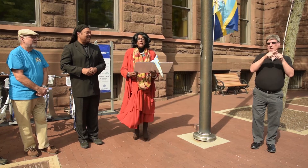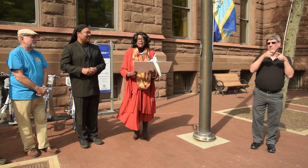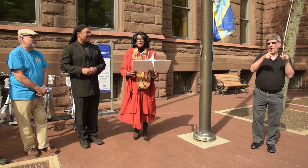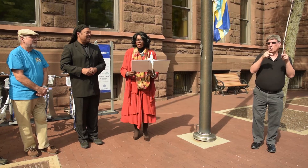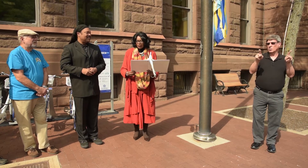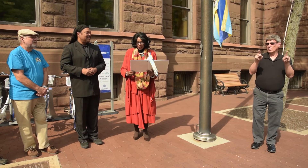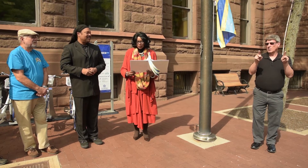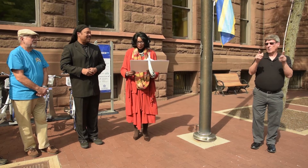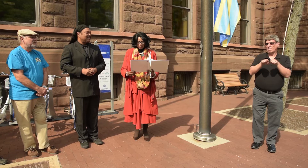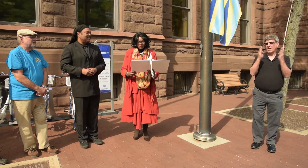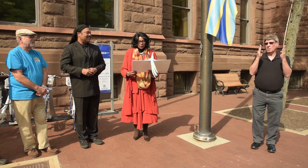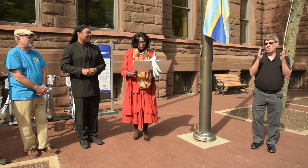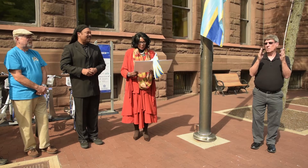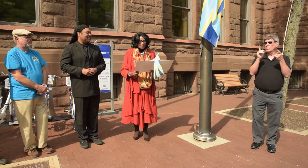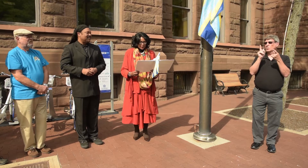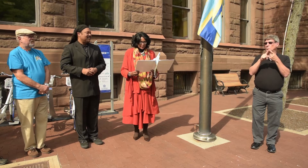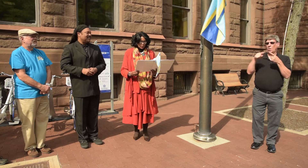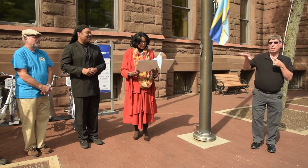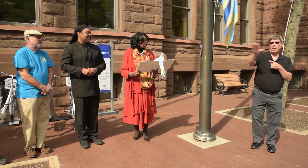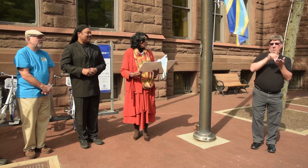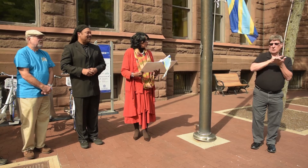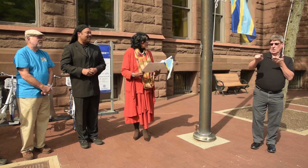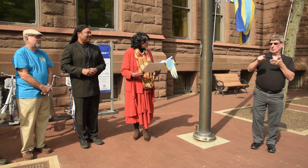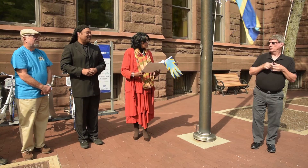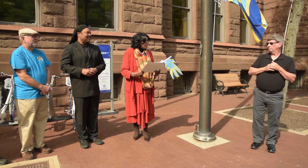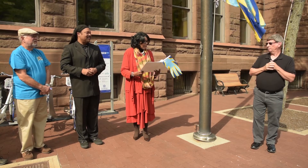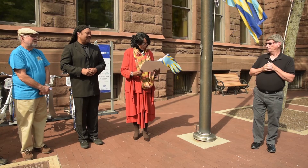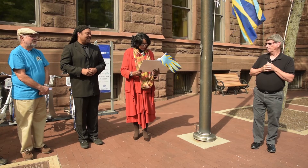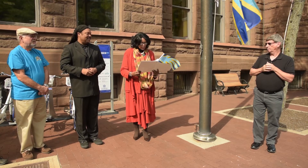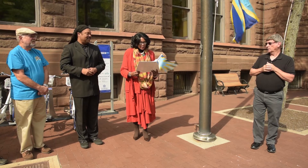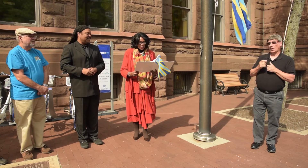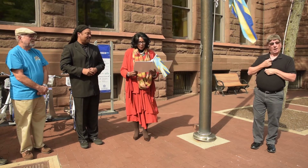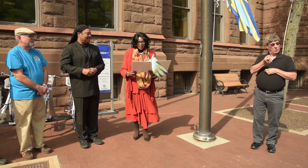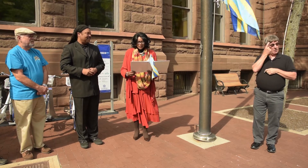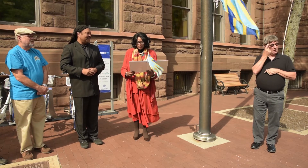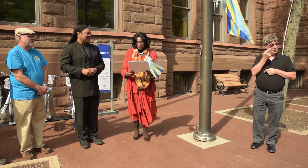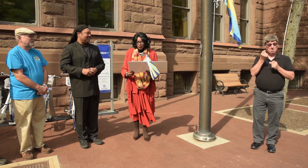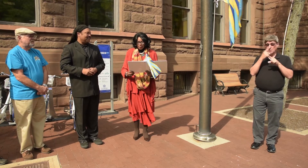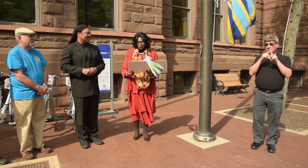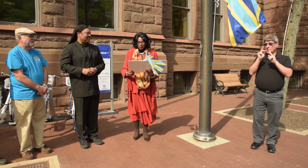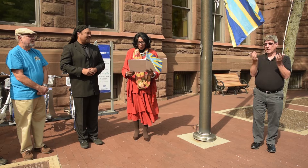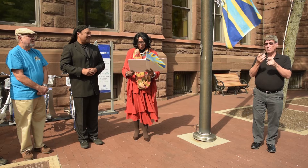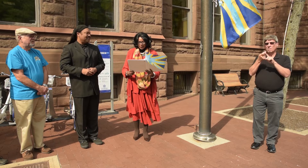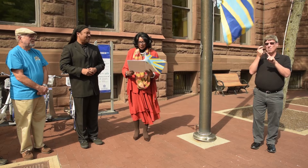available to them this week. I understand we have some people here from our deaf